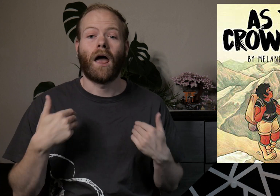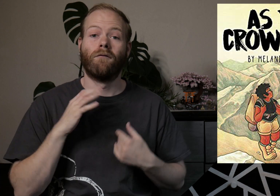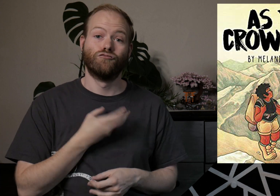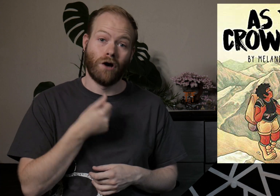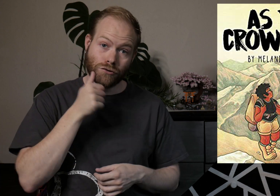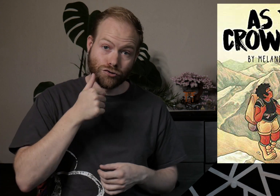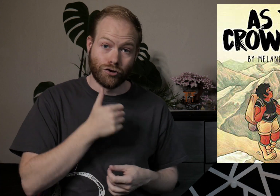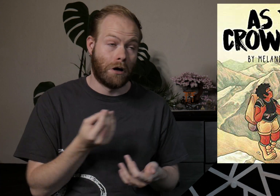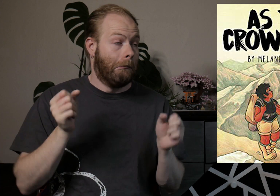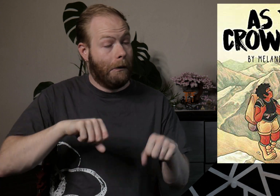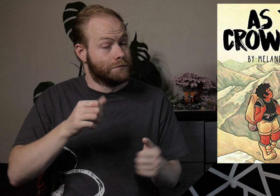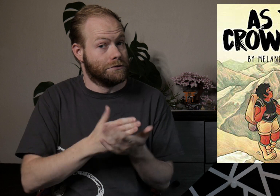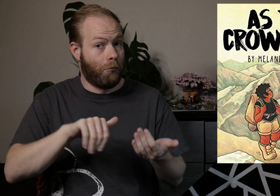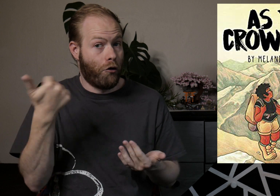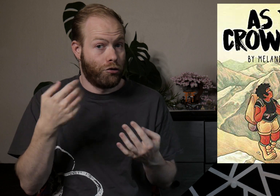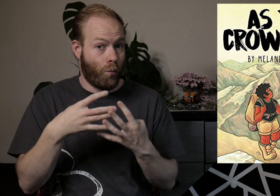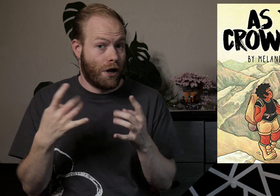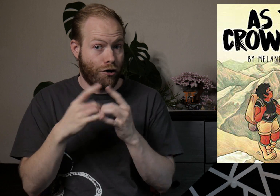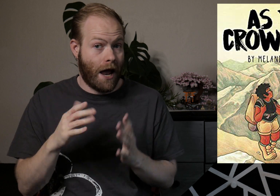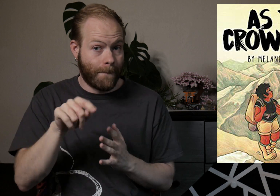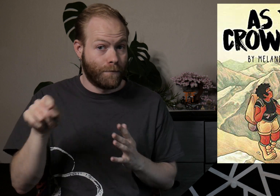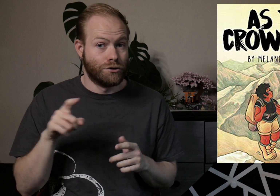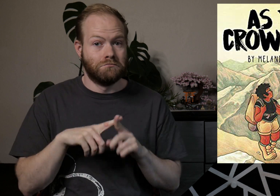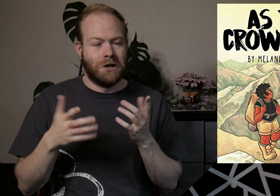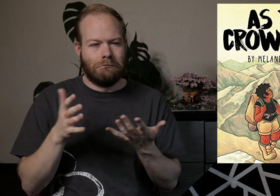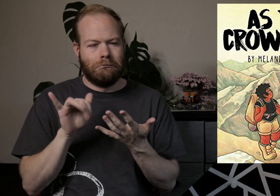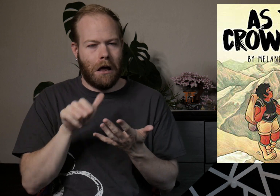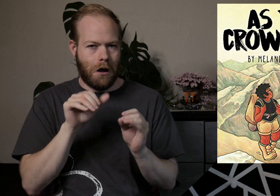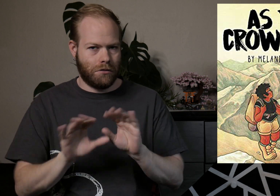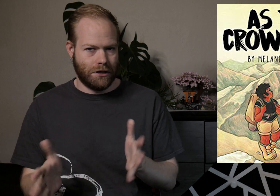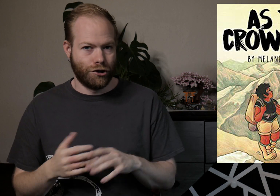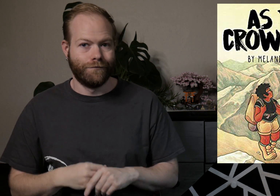There is a trans girl, and possibly some other queer campers but that isn’t clear.